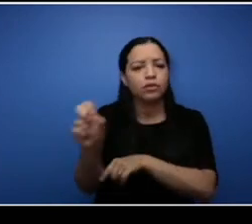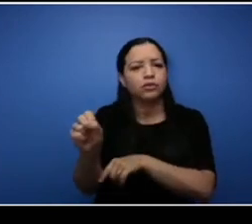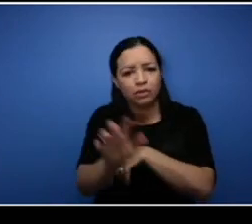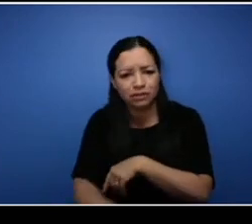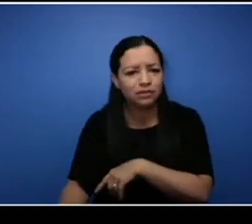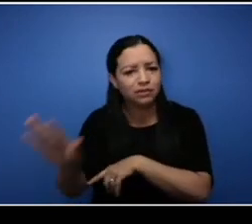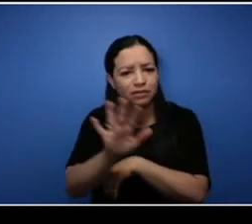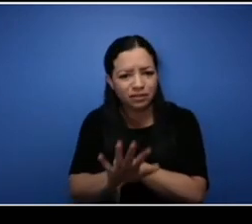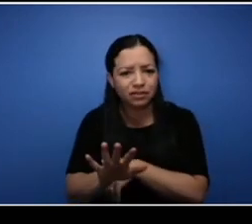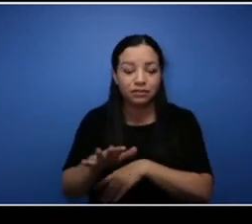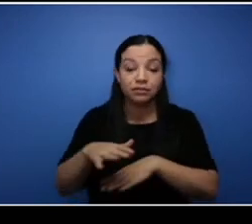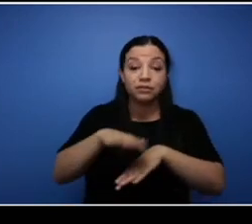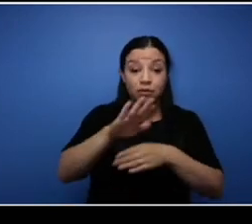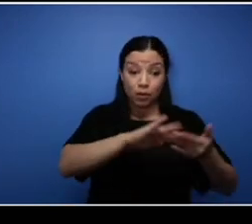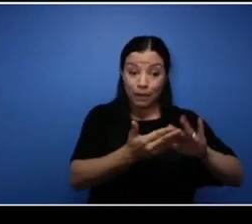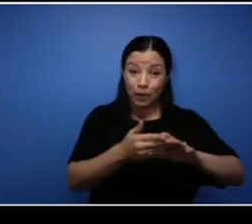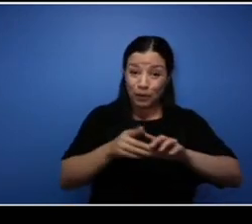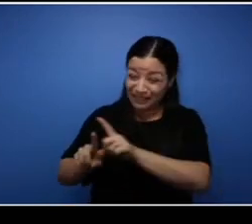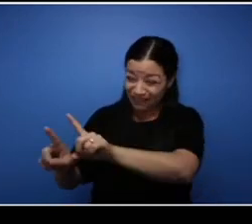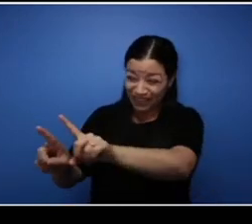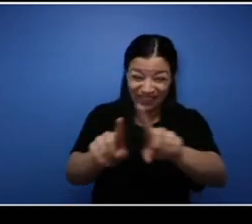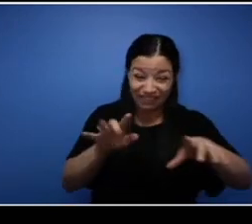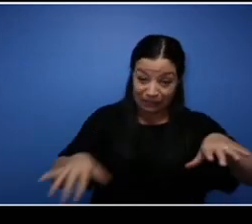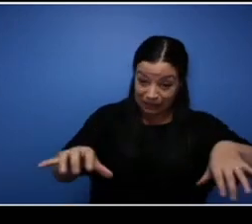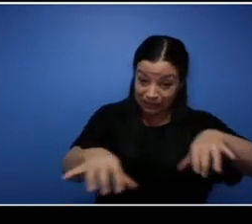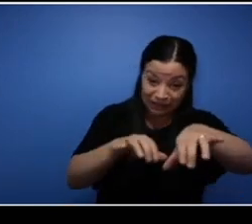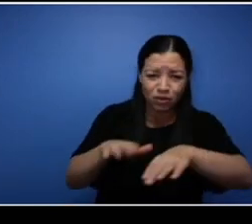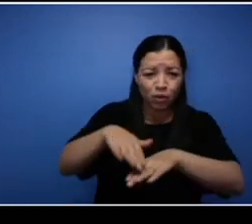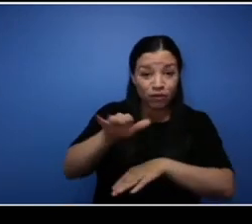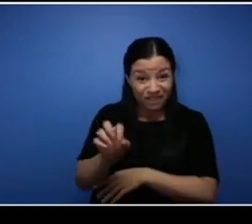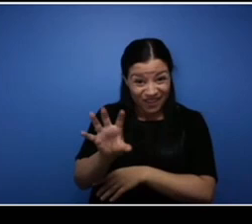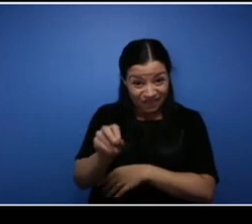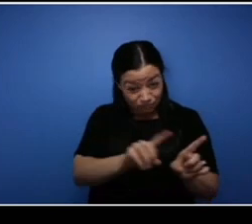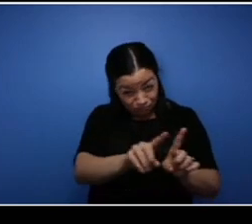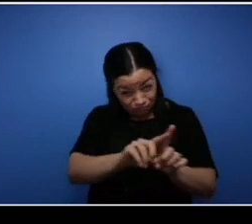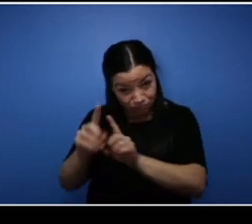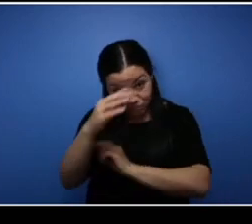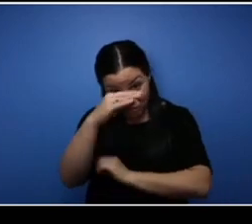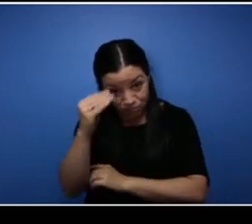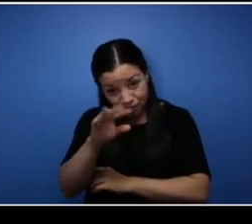50 historic African Nova Scotian communities in this province with a long and deep complex